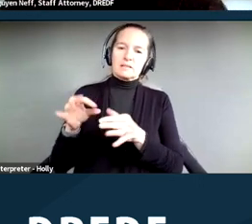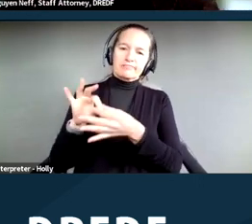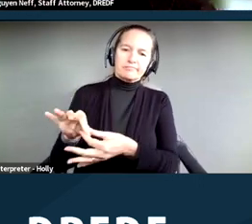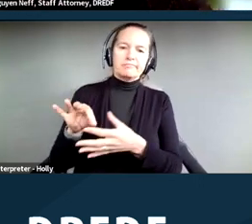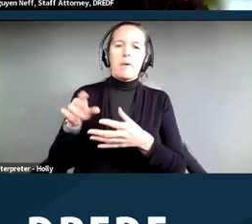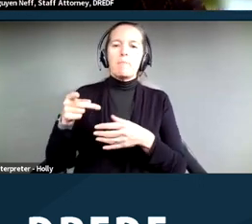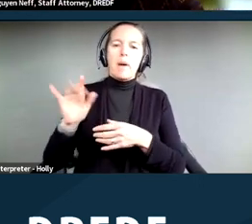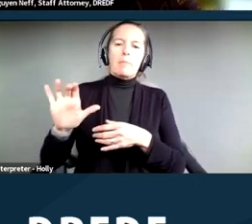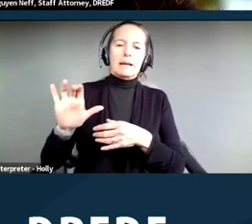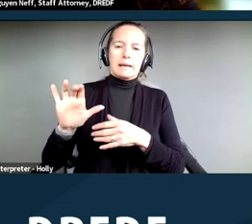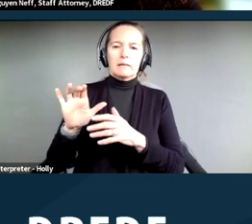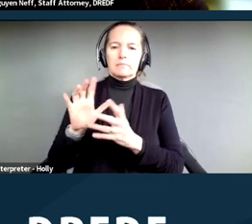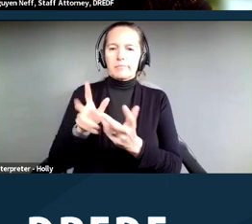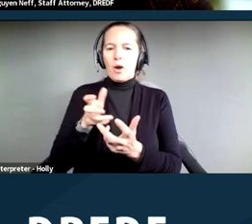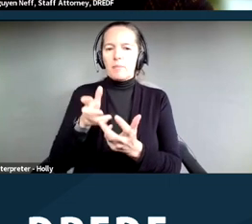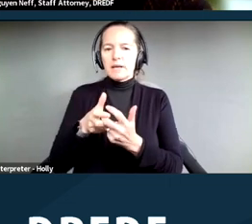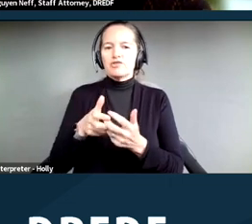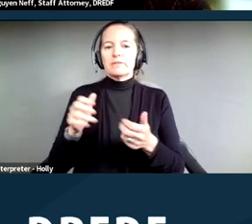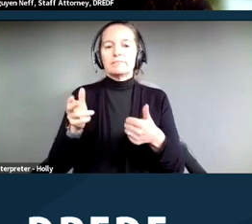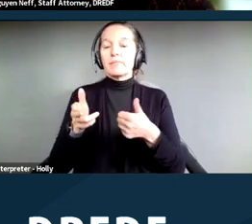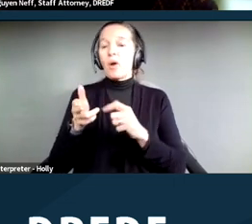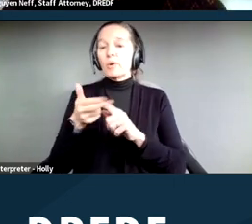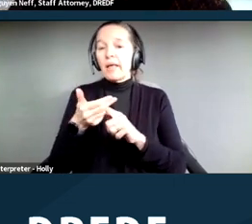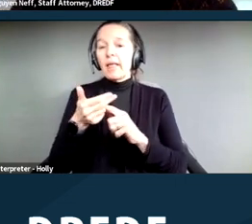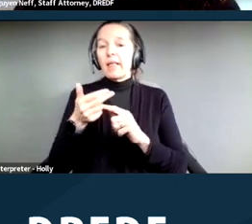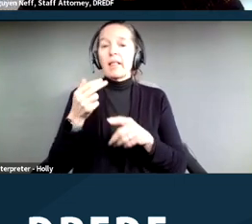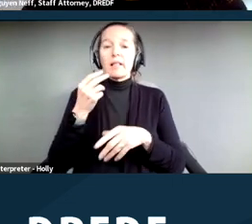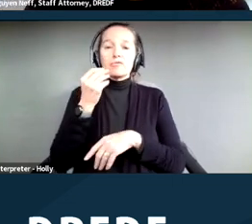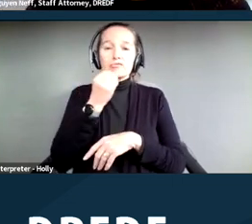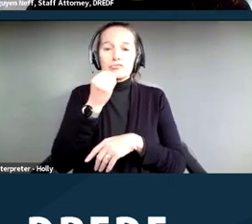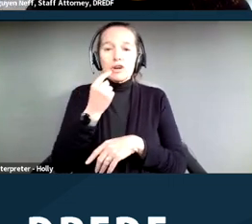so these are generally like hotels and restaurants that are run and managed by